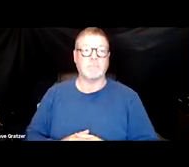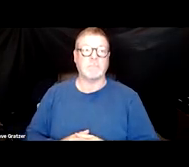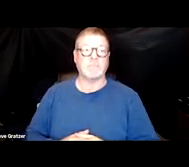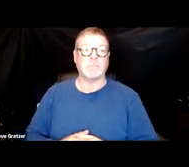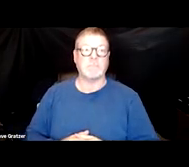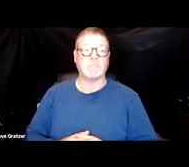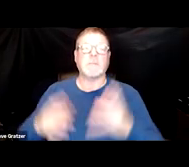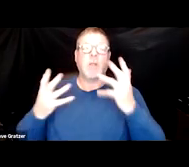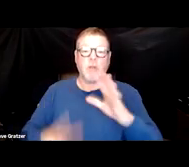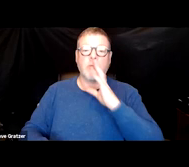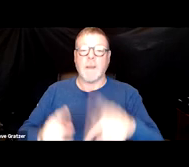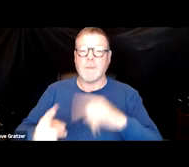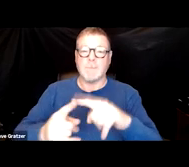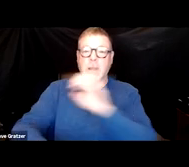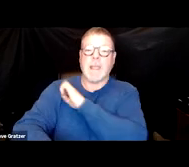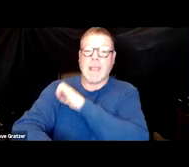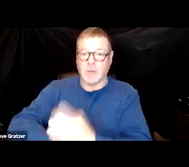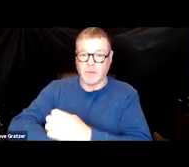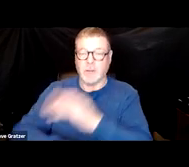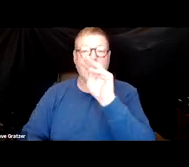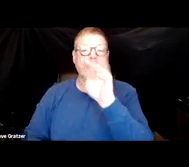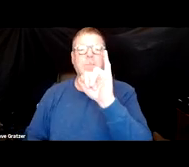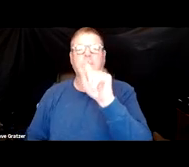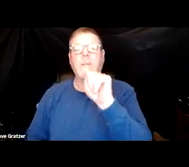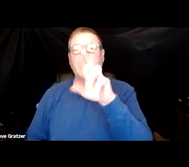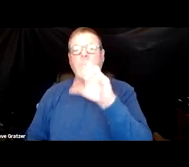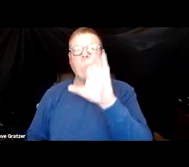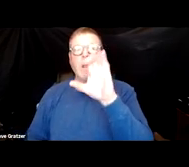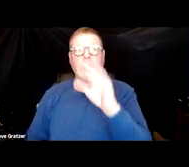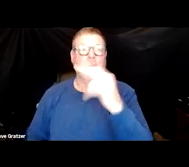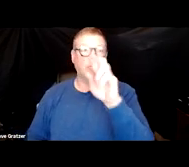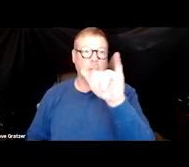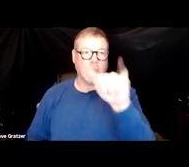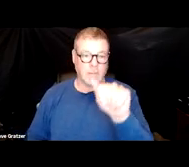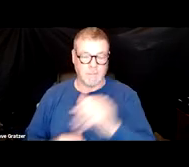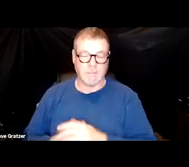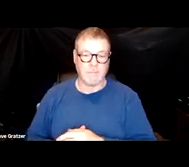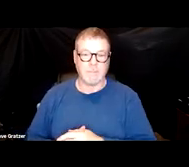and we talked about our energy store, our mitochondria. SARS itself, and remember,